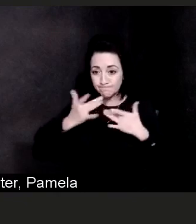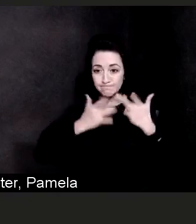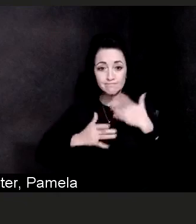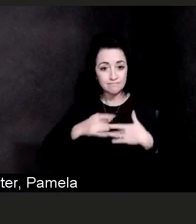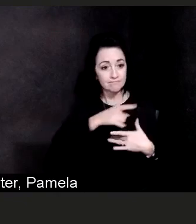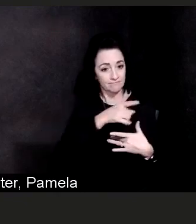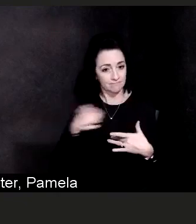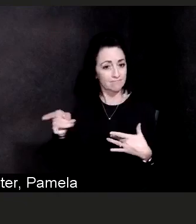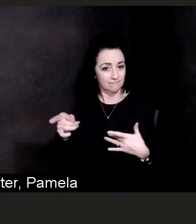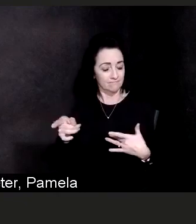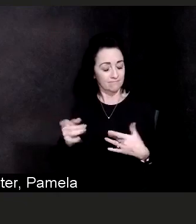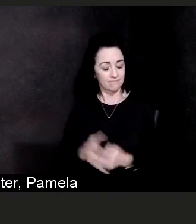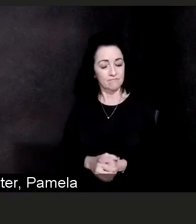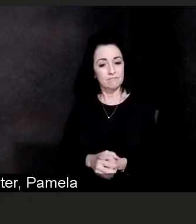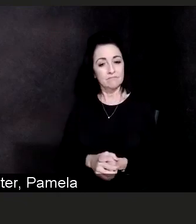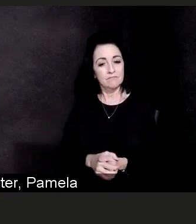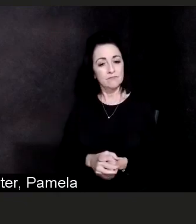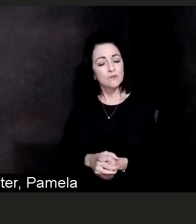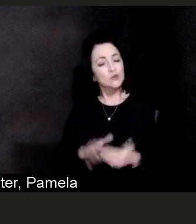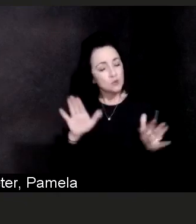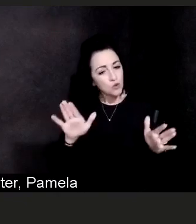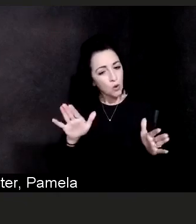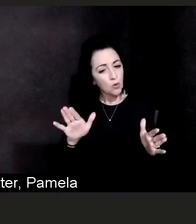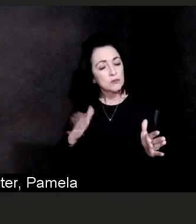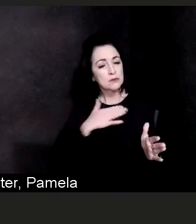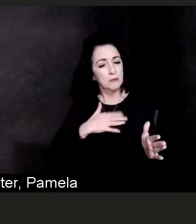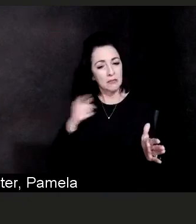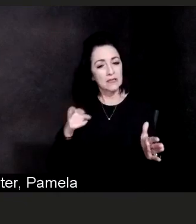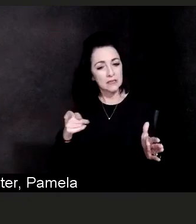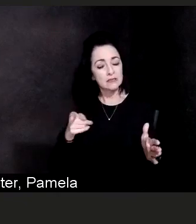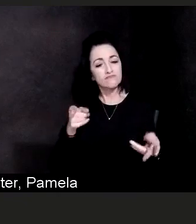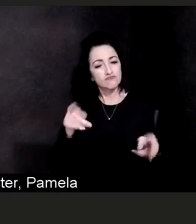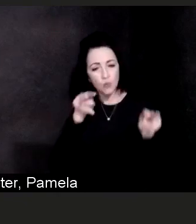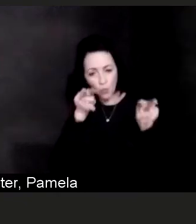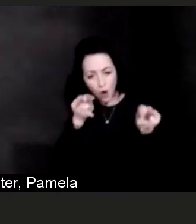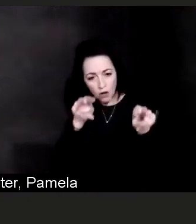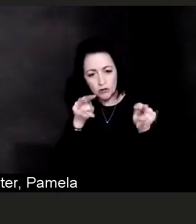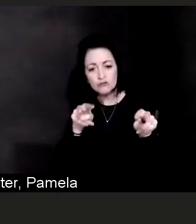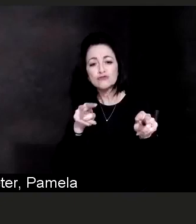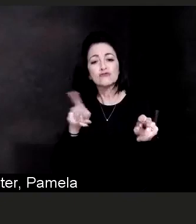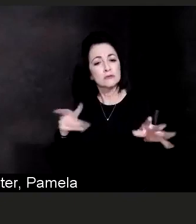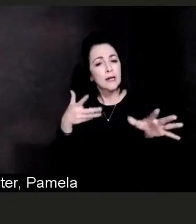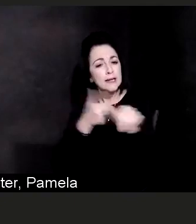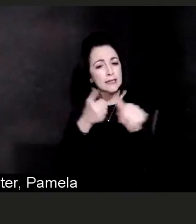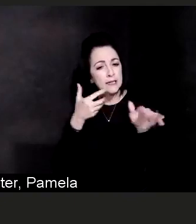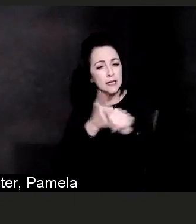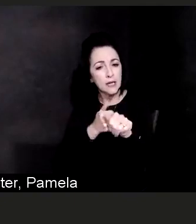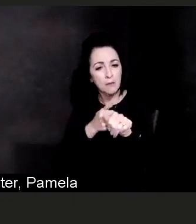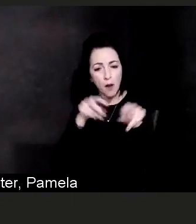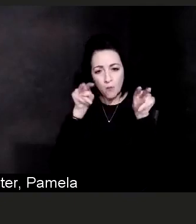So please, stay tuned through Facebook, through other mediums, and to check with your doctor.